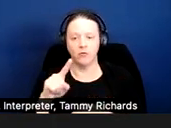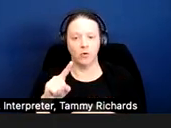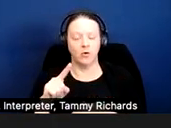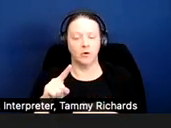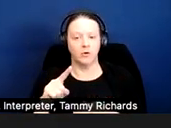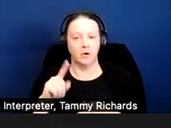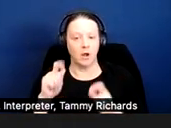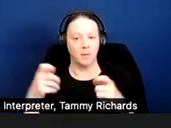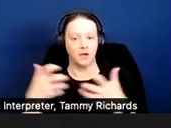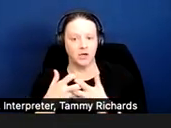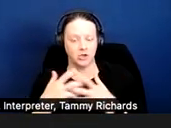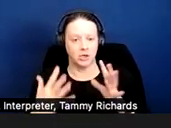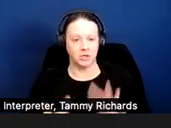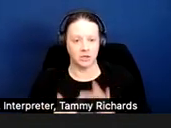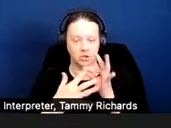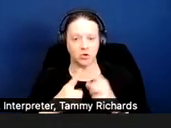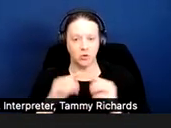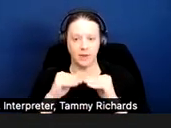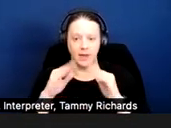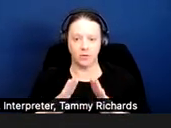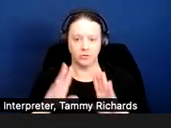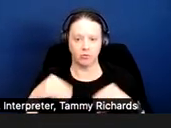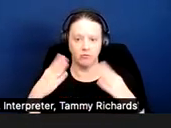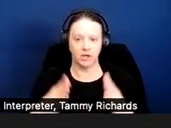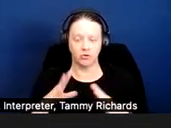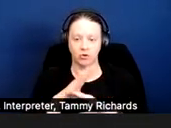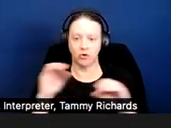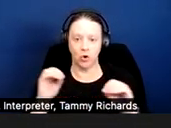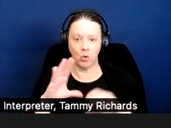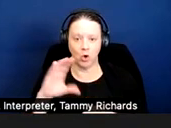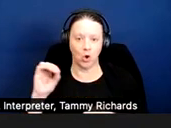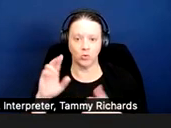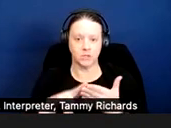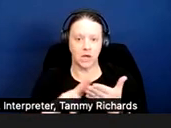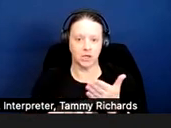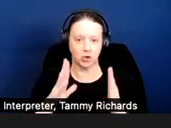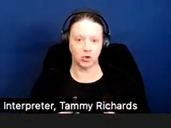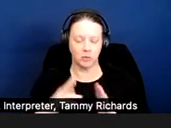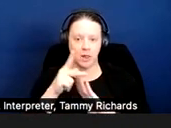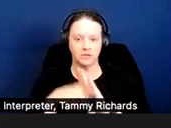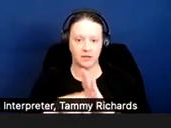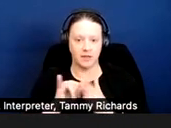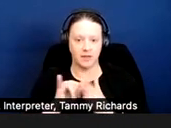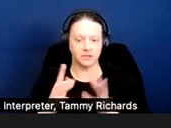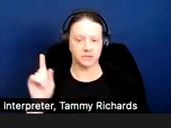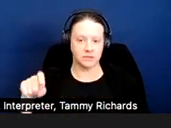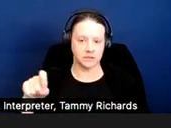An exception to the housing provider's no co-signer policy was necessary to afford the